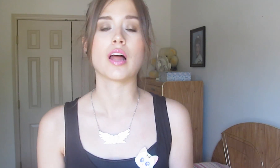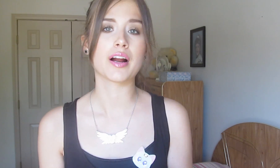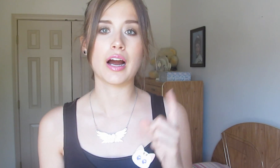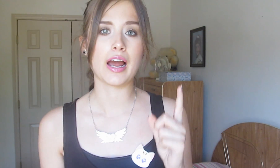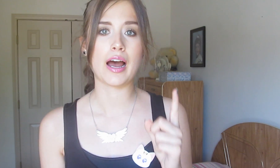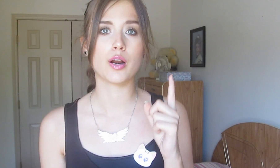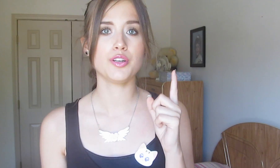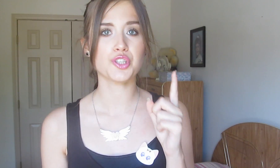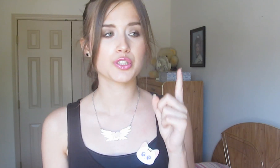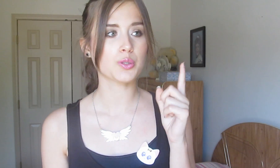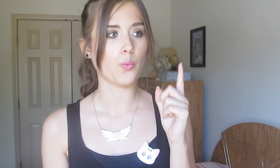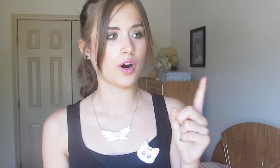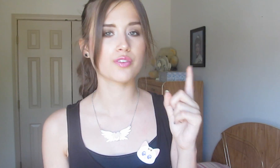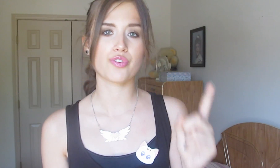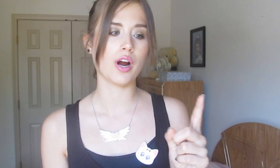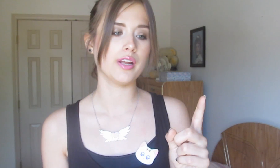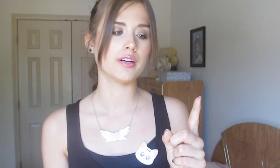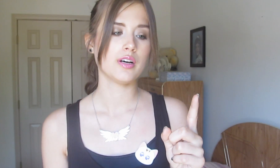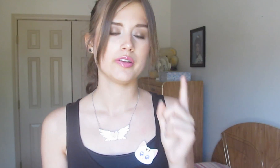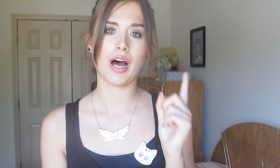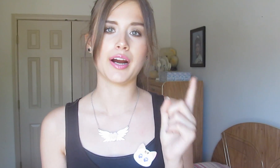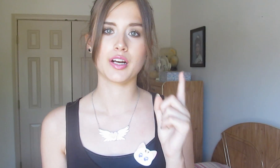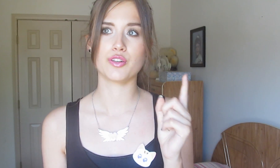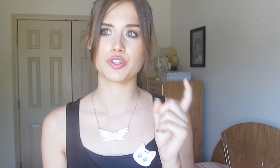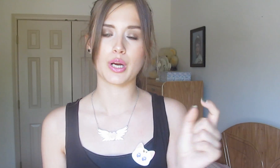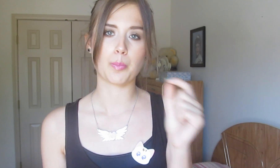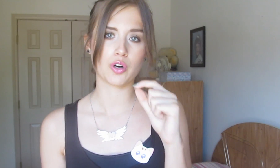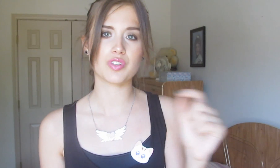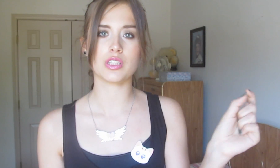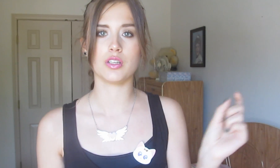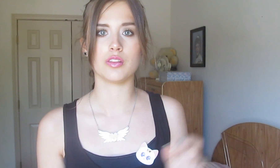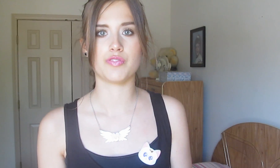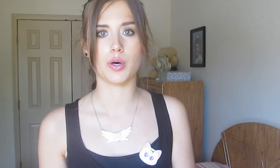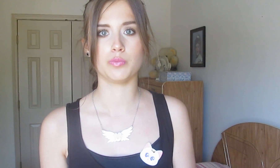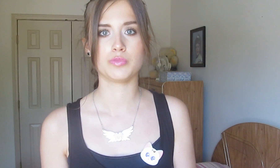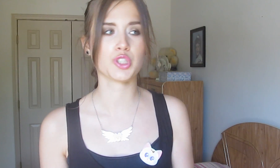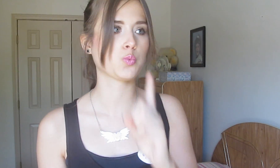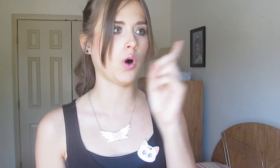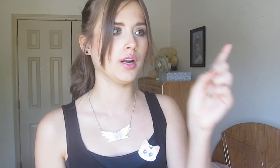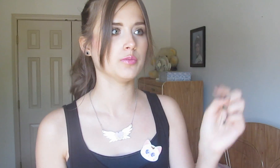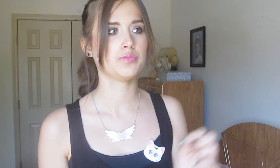Like I had just one friend that I could understand perfectly on the phone. Just one.